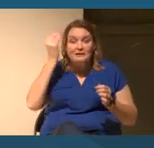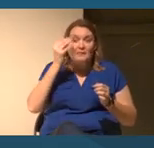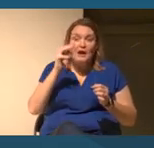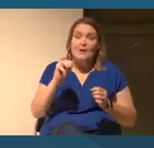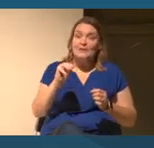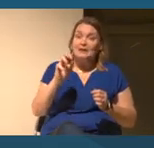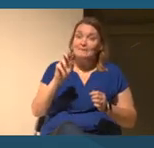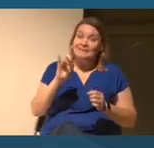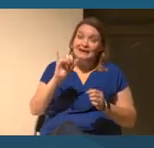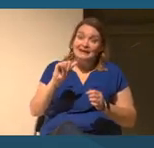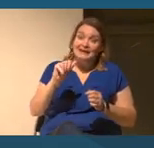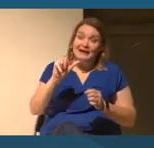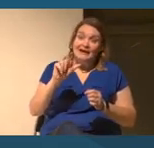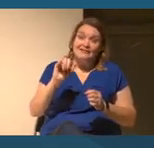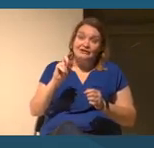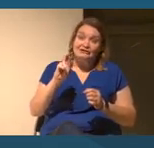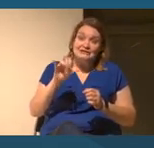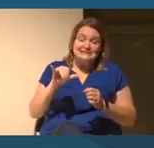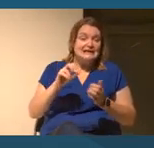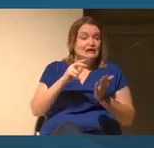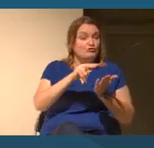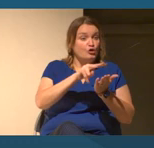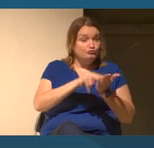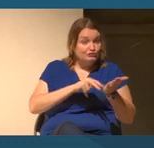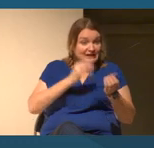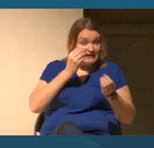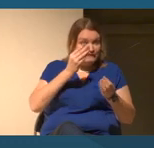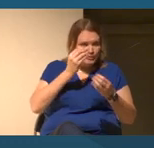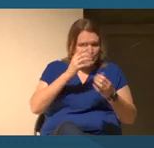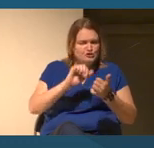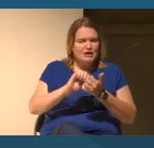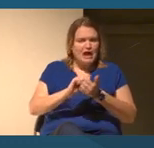with how to interpret various sources of information.